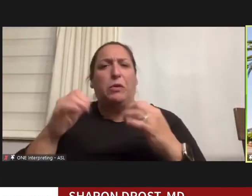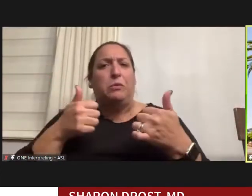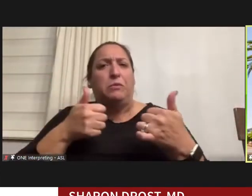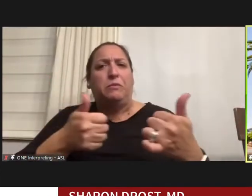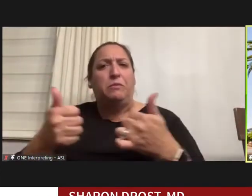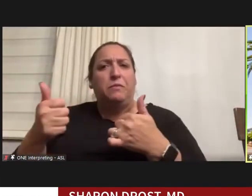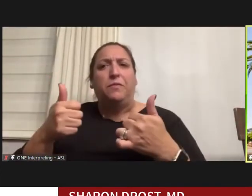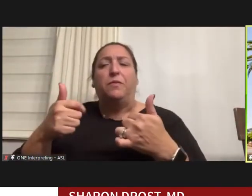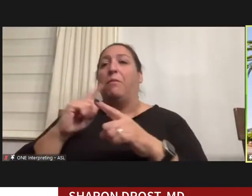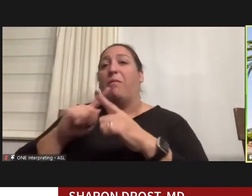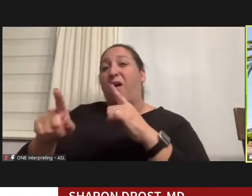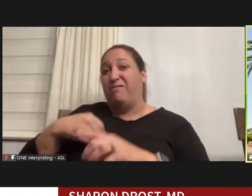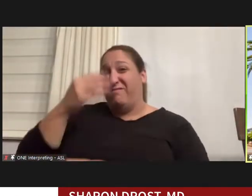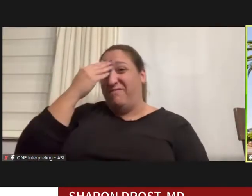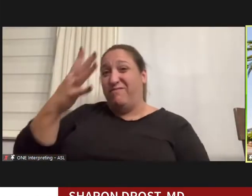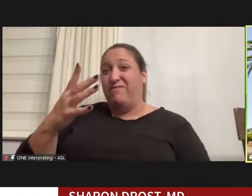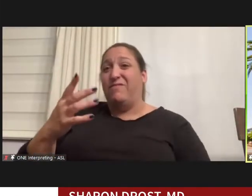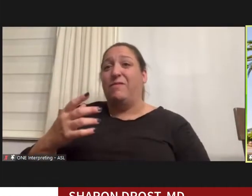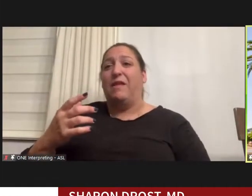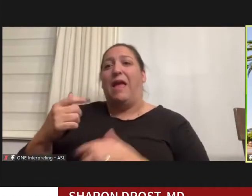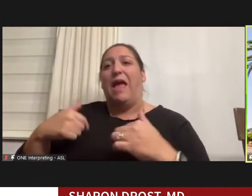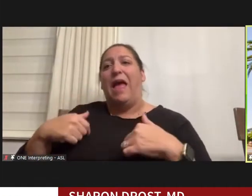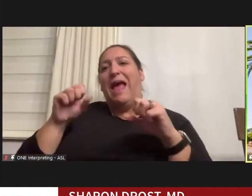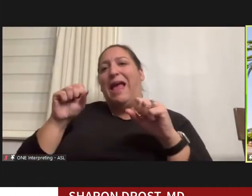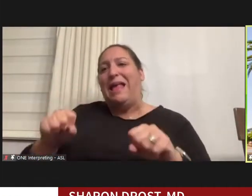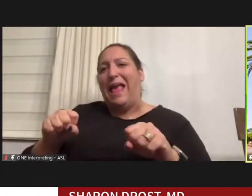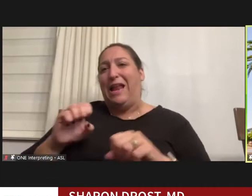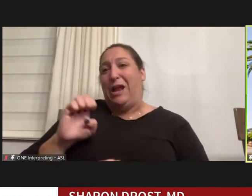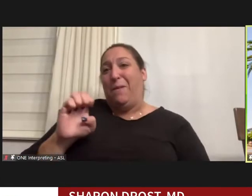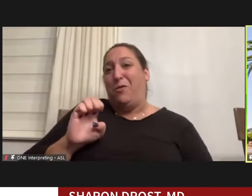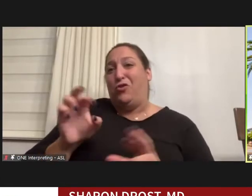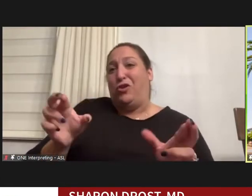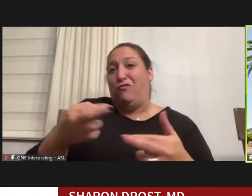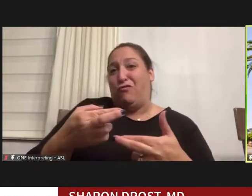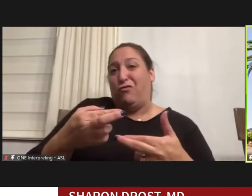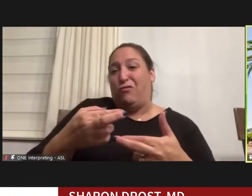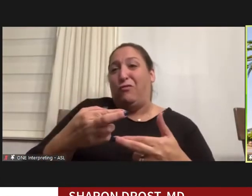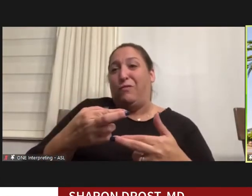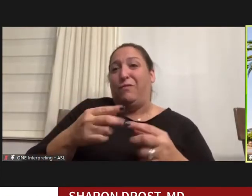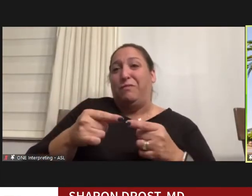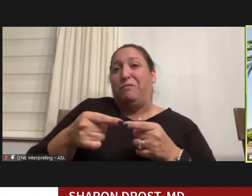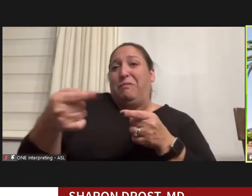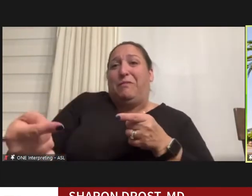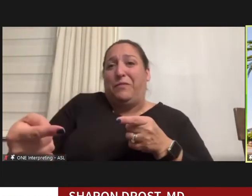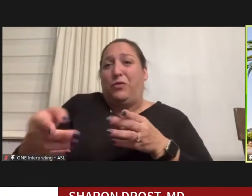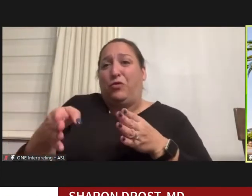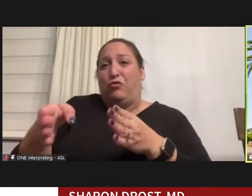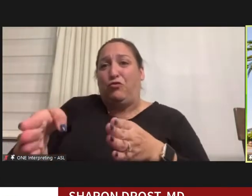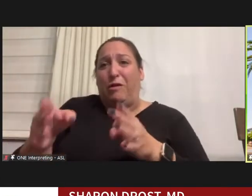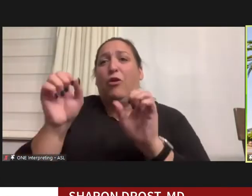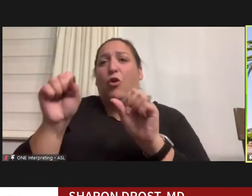there. In heels I could get to the emergency room across the street in under a minute.